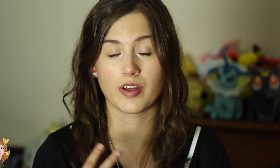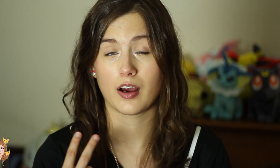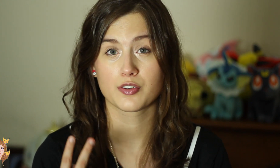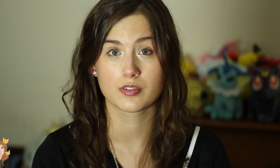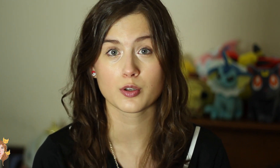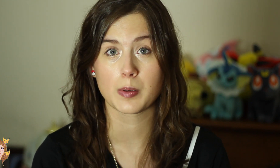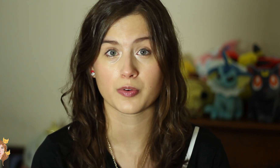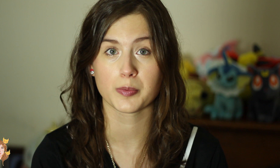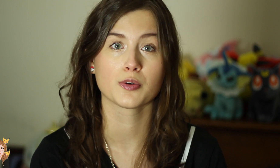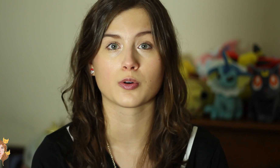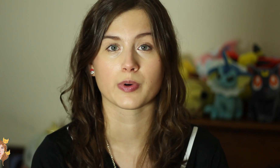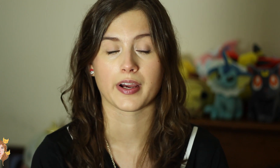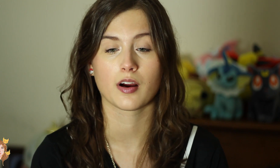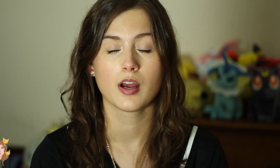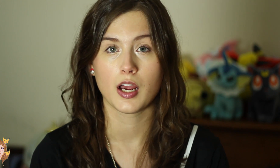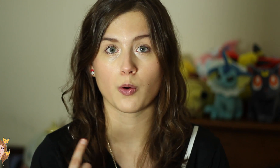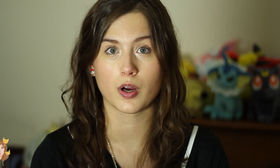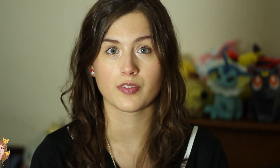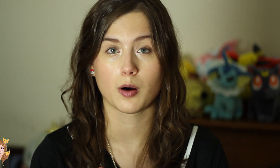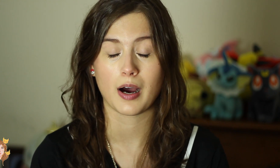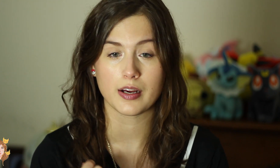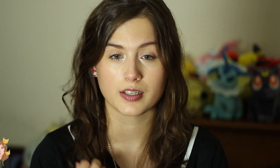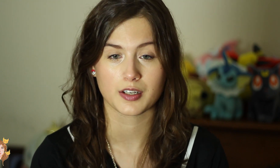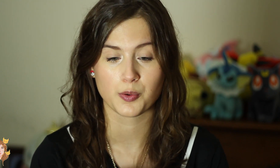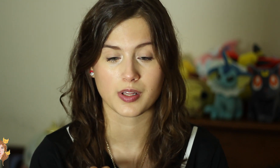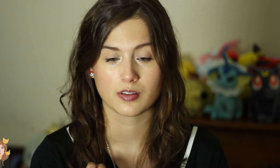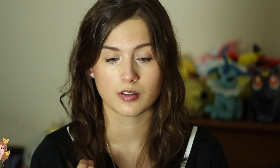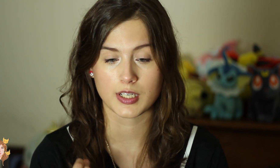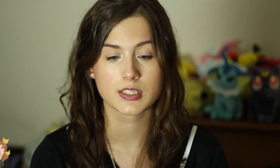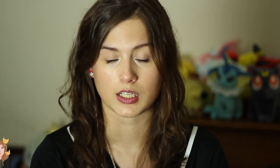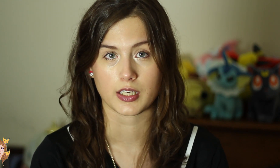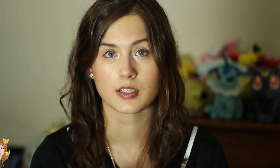that two people from Google were there and one of them I connected with instantly and